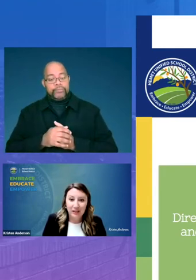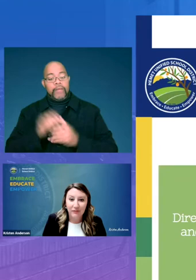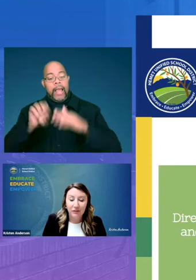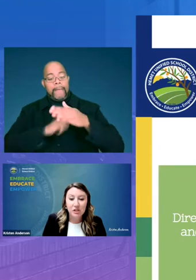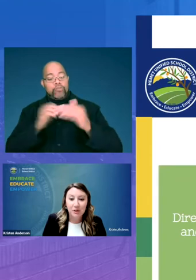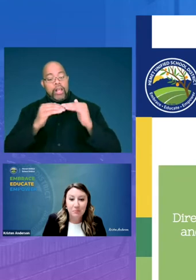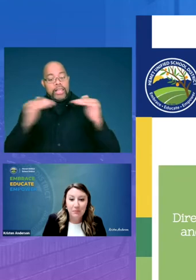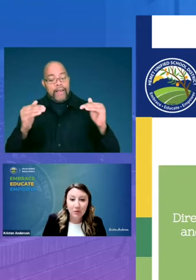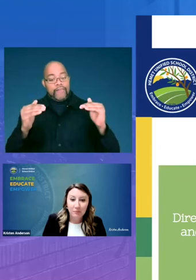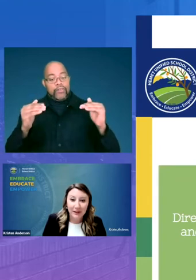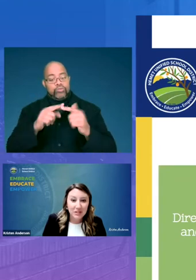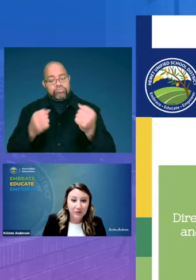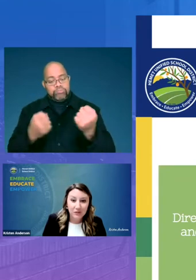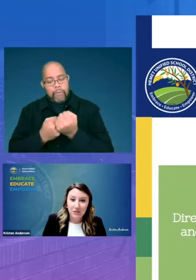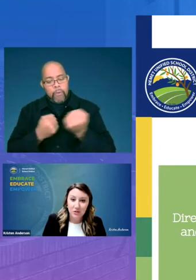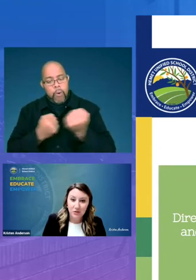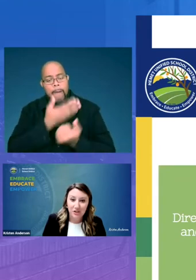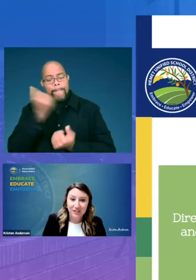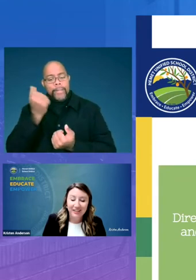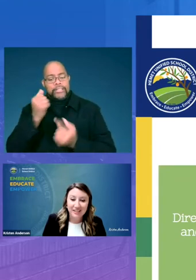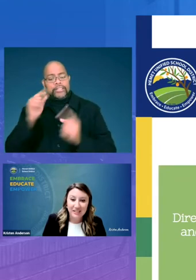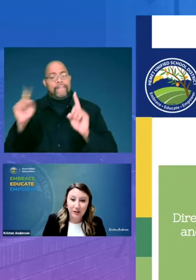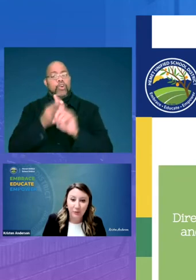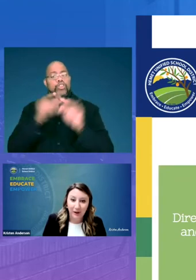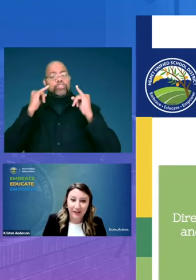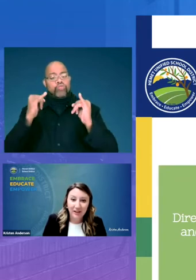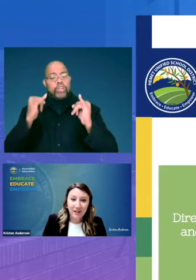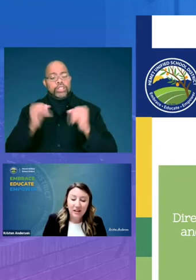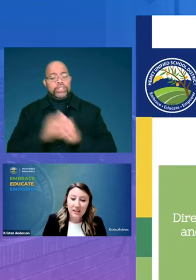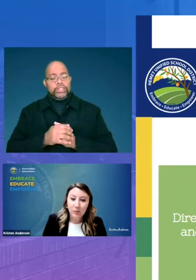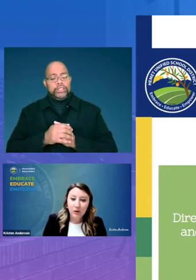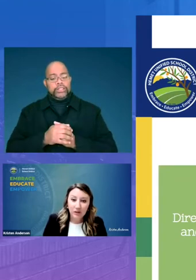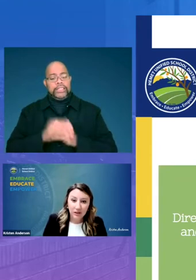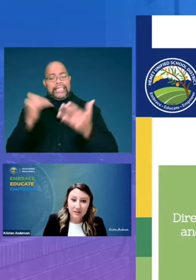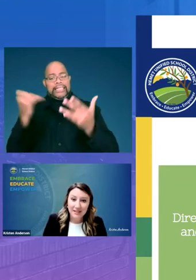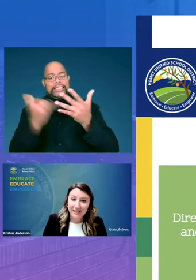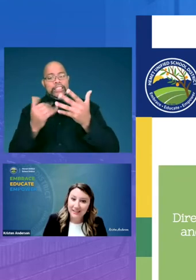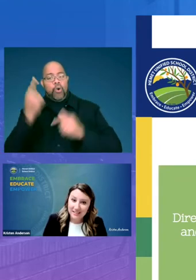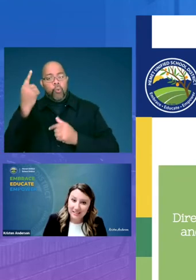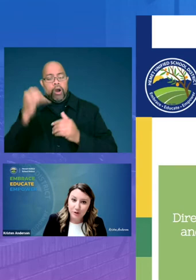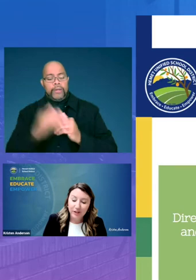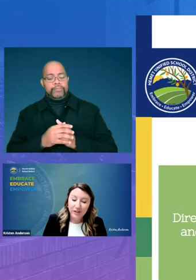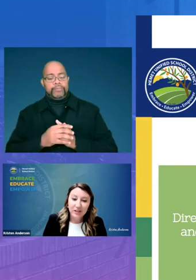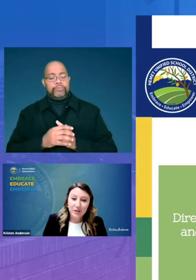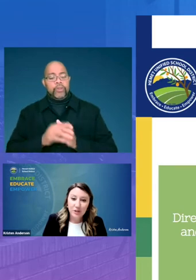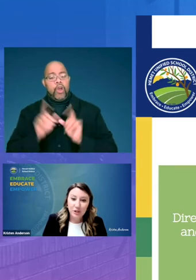level to promote best first instruction in tier one they work alongside the teacher to